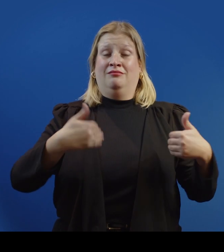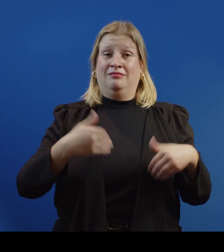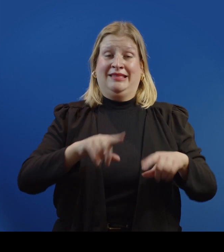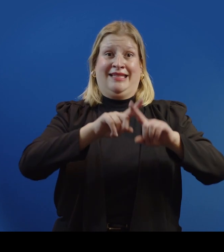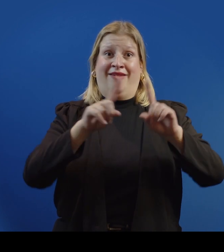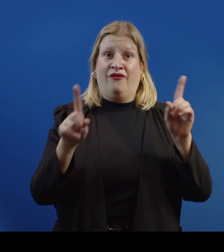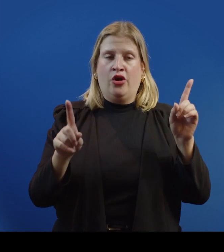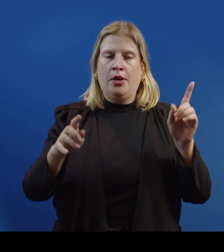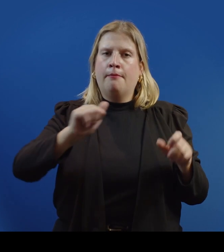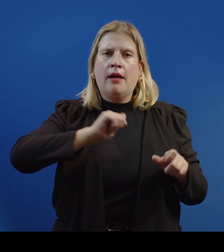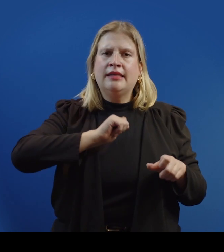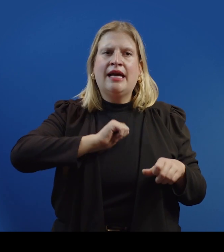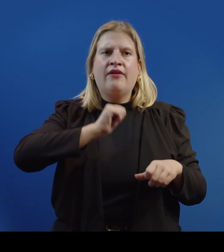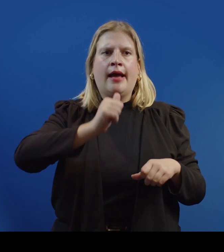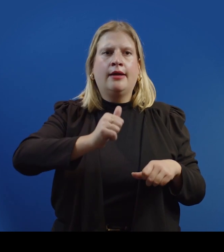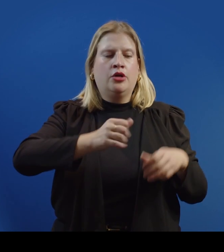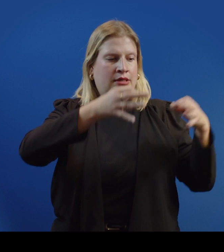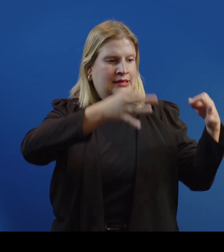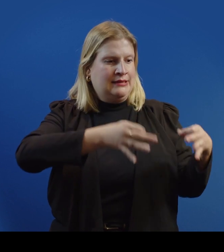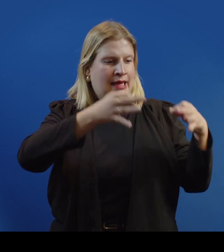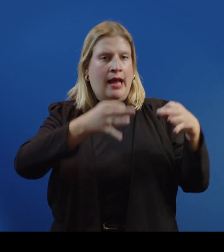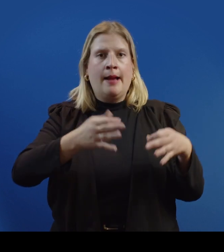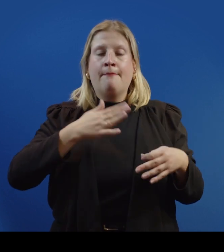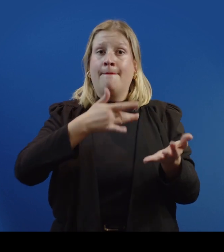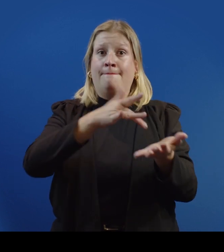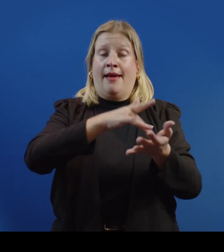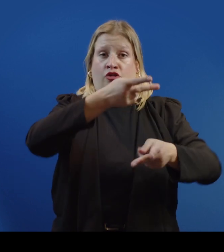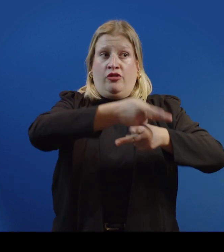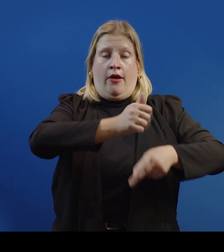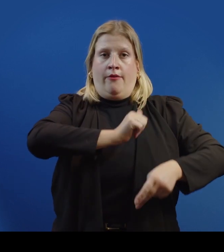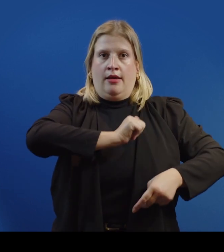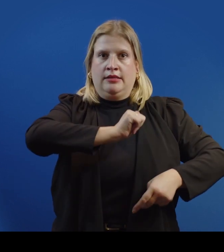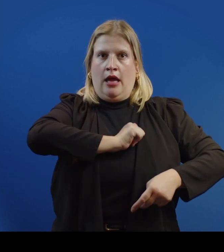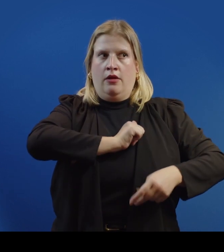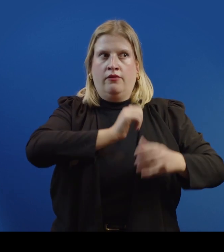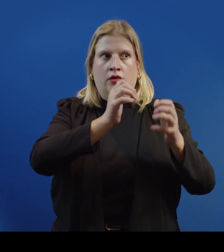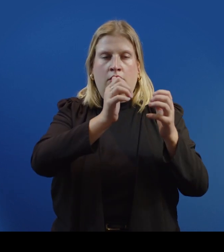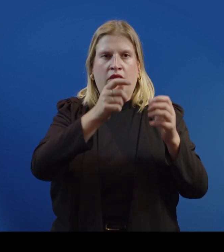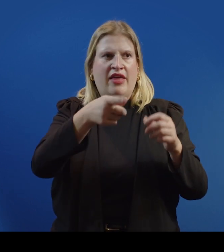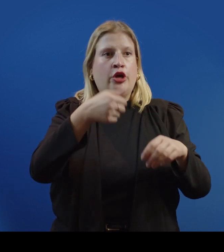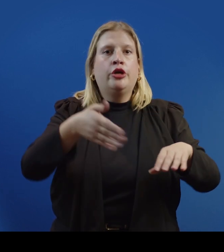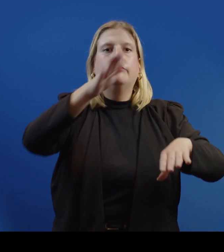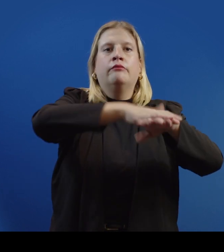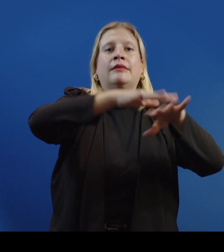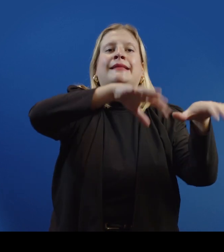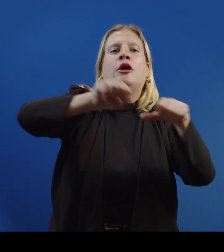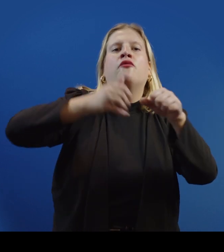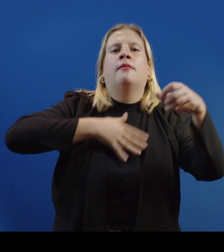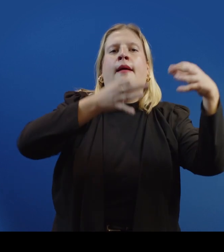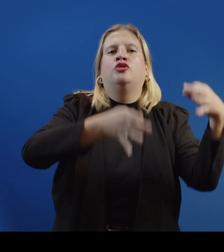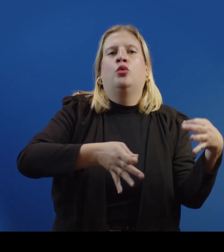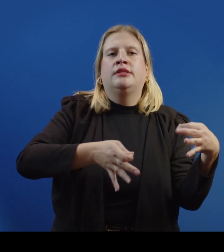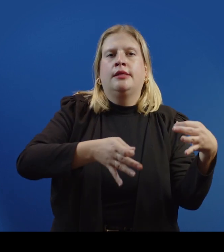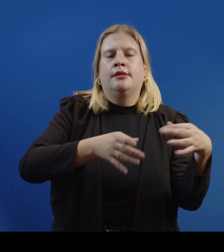I mean, I could no longer make choices about my medical care without, like-- they could override my choices.